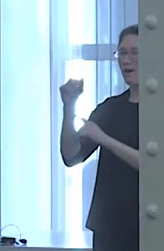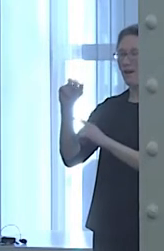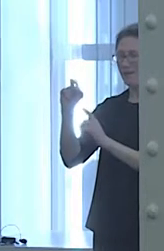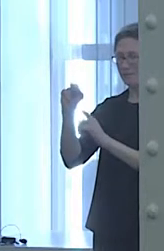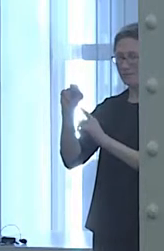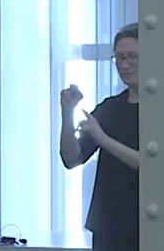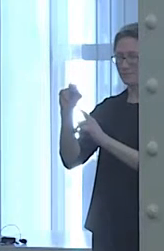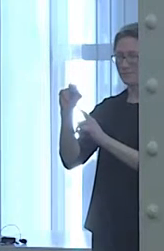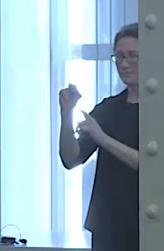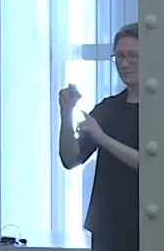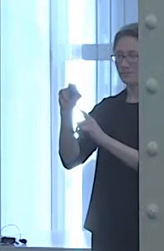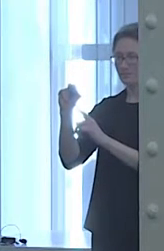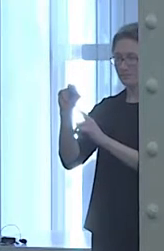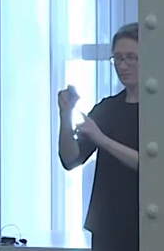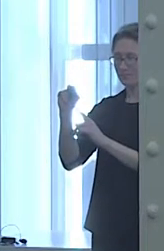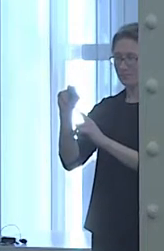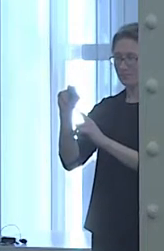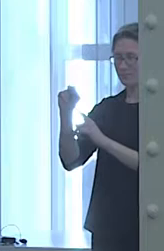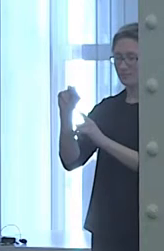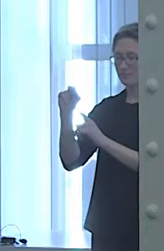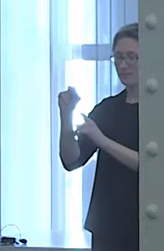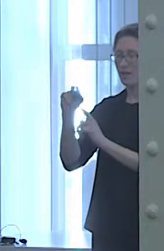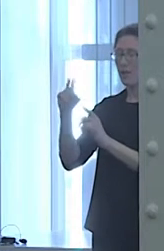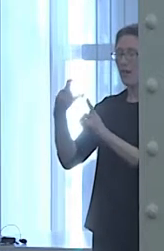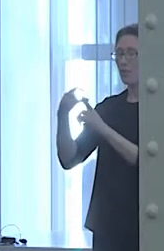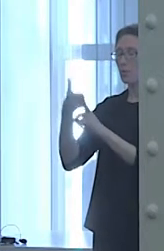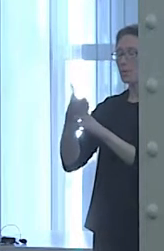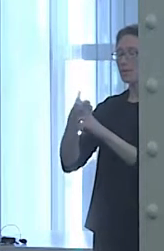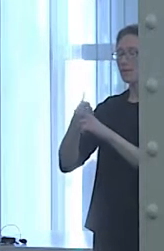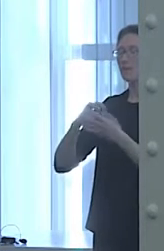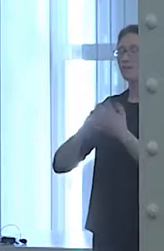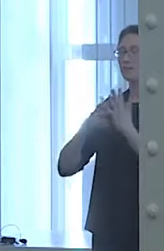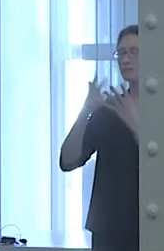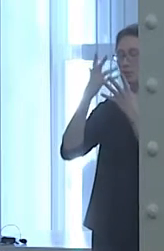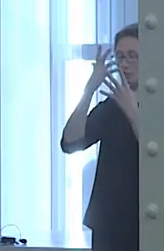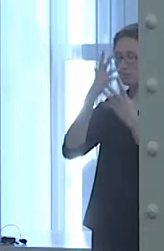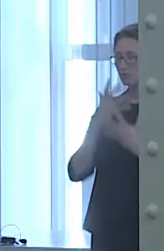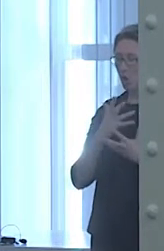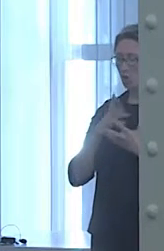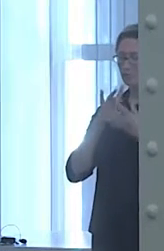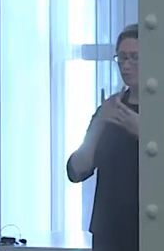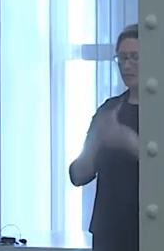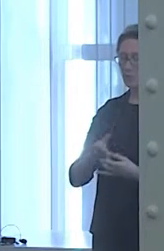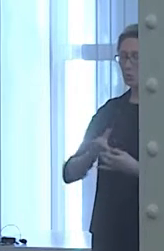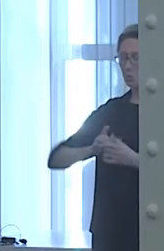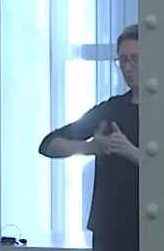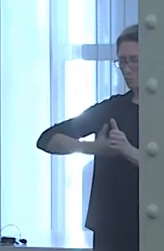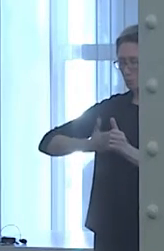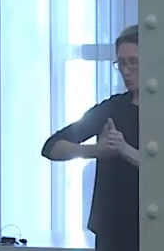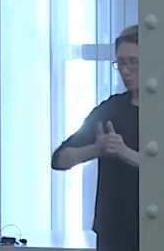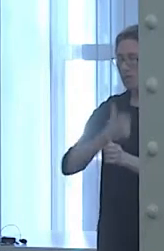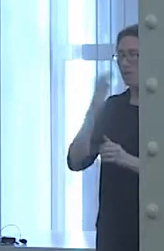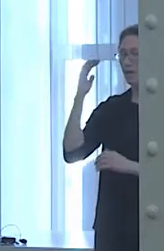It's a sorrow caused by heavy suffering, injustice, or persecution, a dull, lingering ache in the soul.